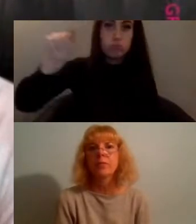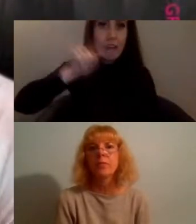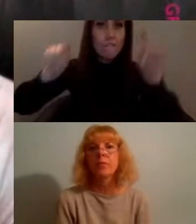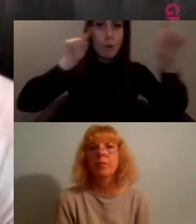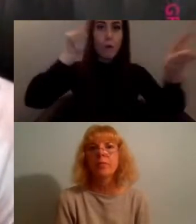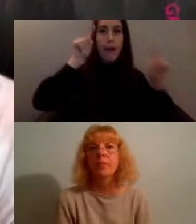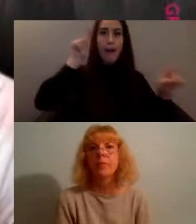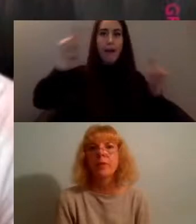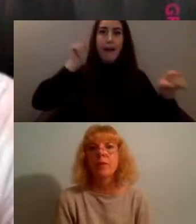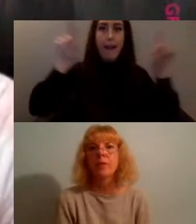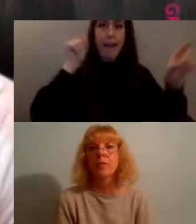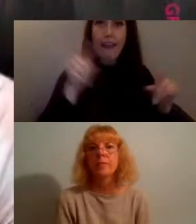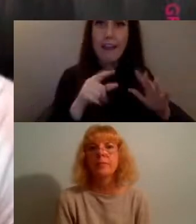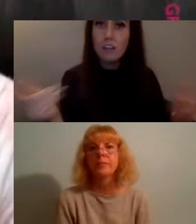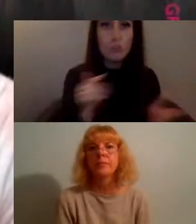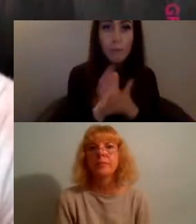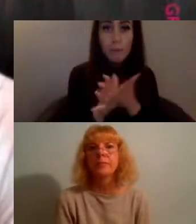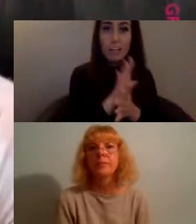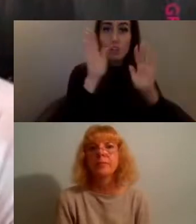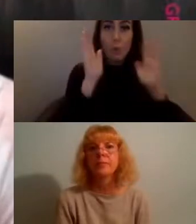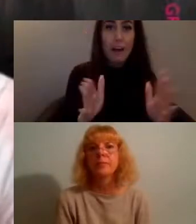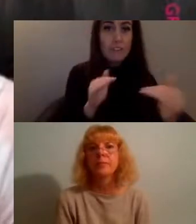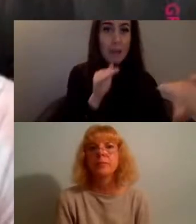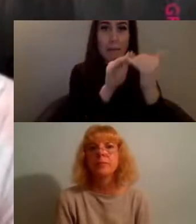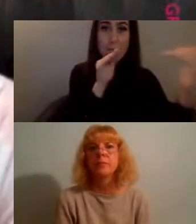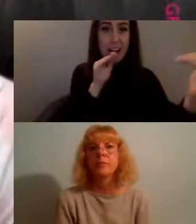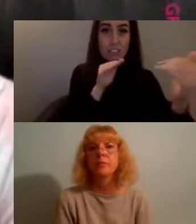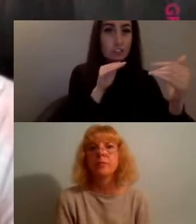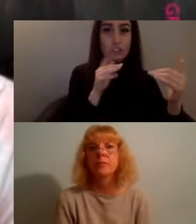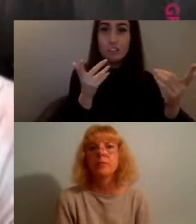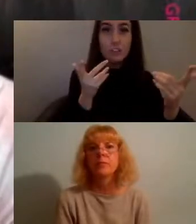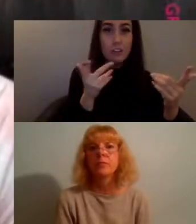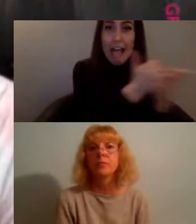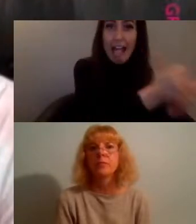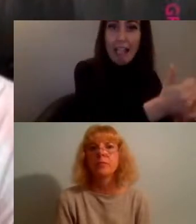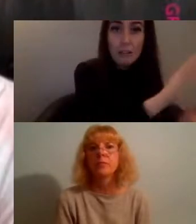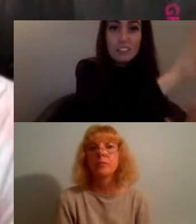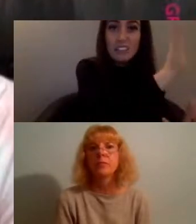have to tailor to them in particular but you can ask them in particular questions and make them